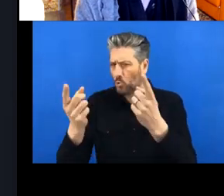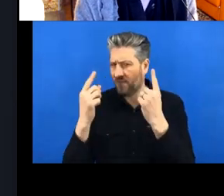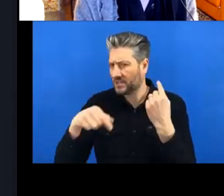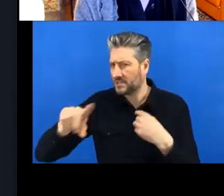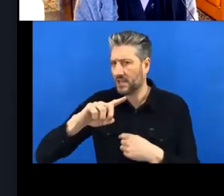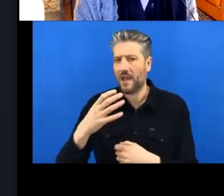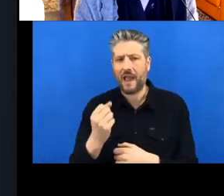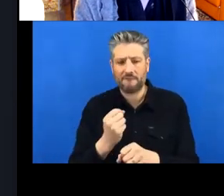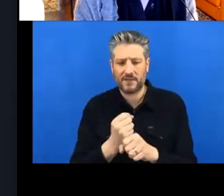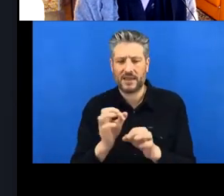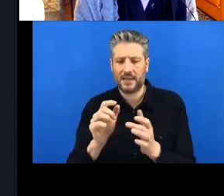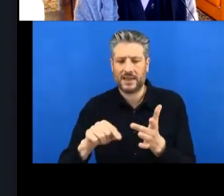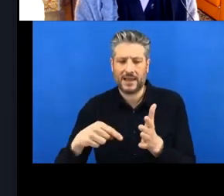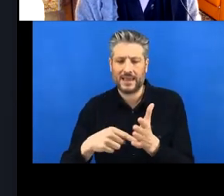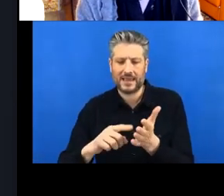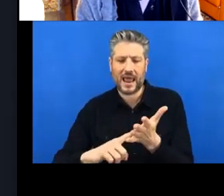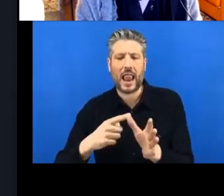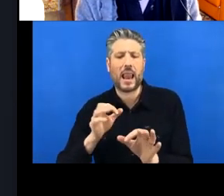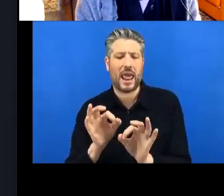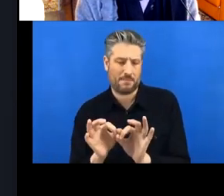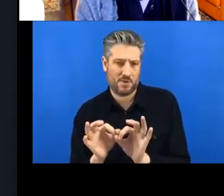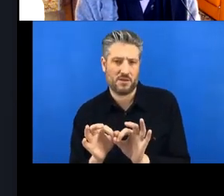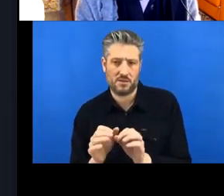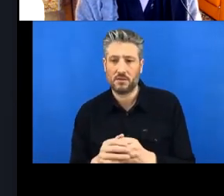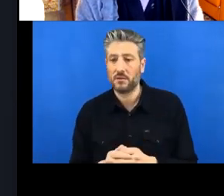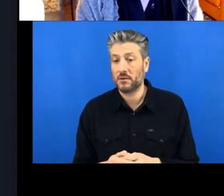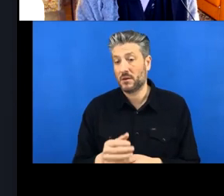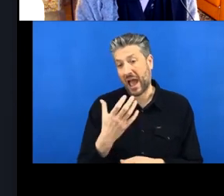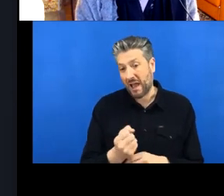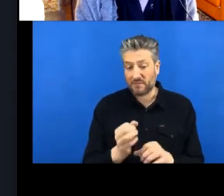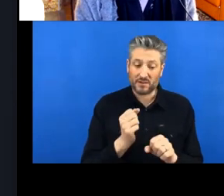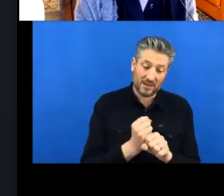BitBucket is another one. And just by the way, this is the-